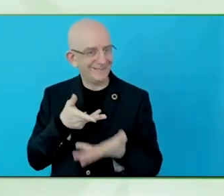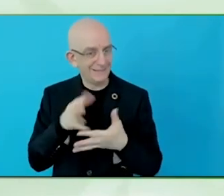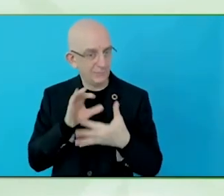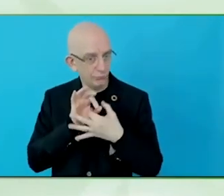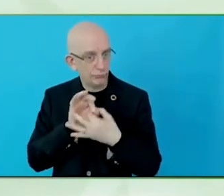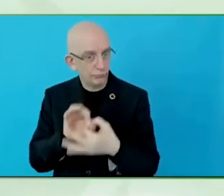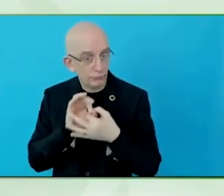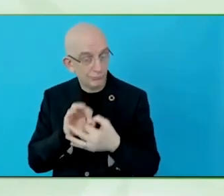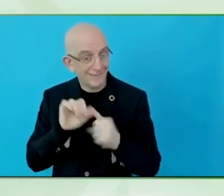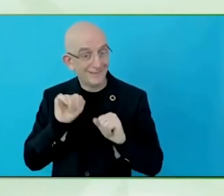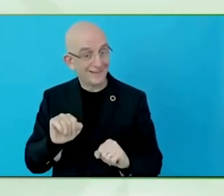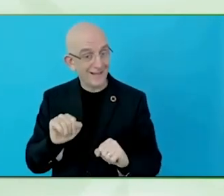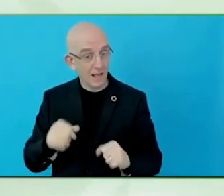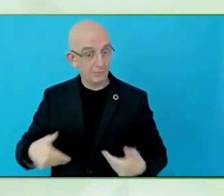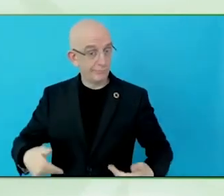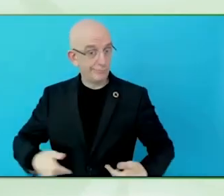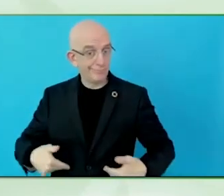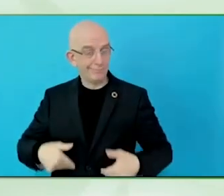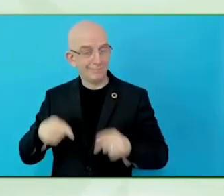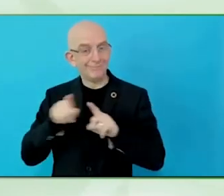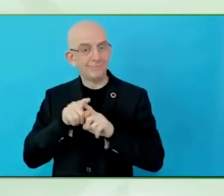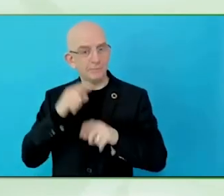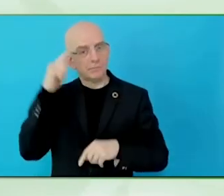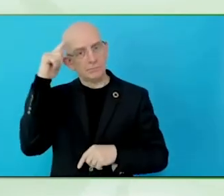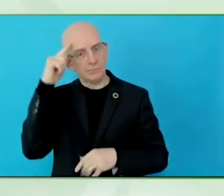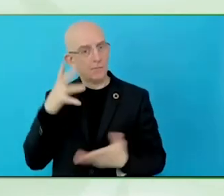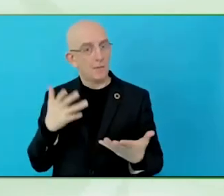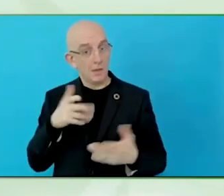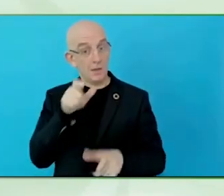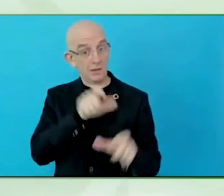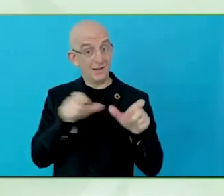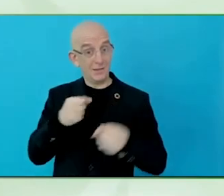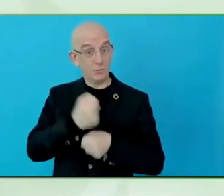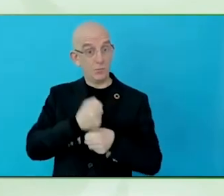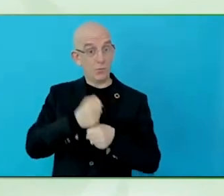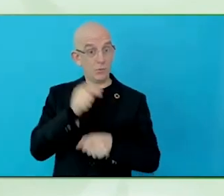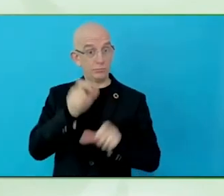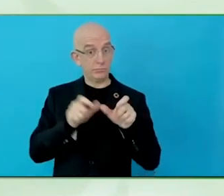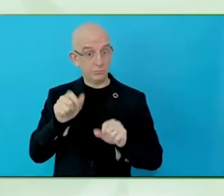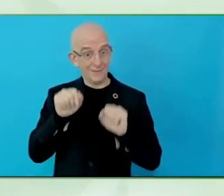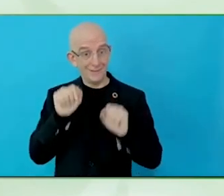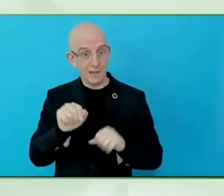And divide solutions, even if they are not well-trained or well-prepared for it,